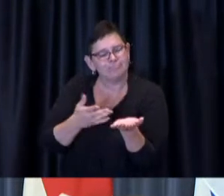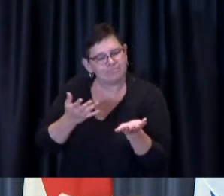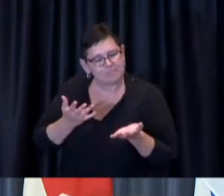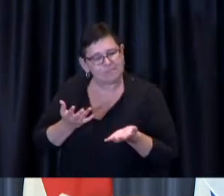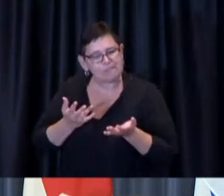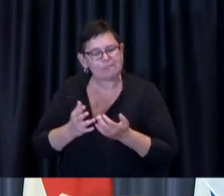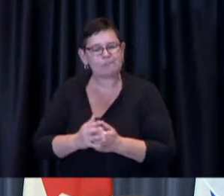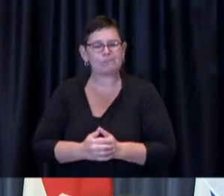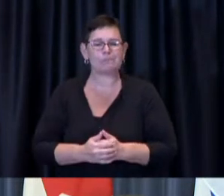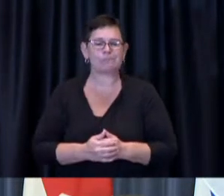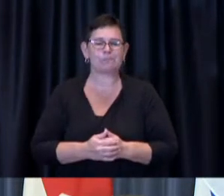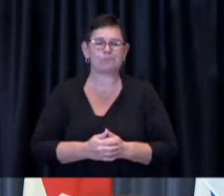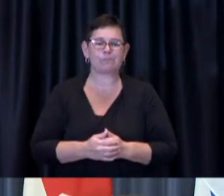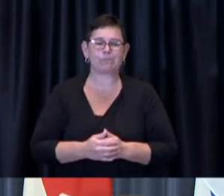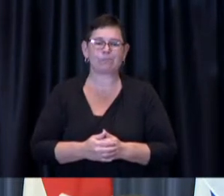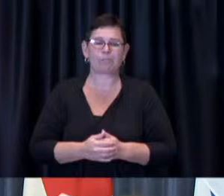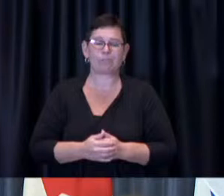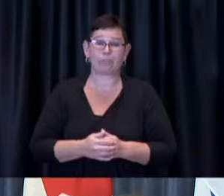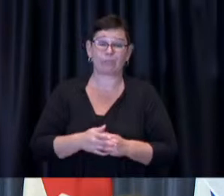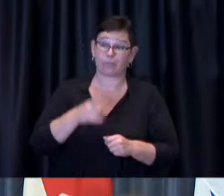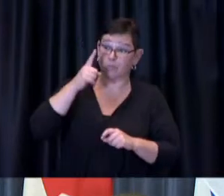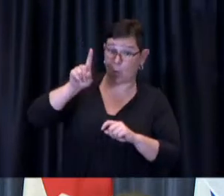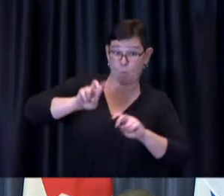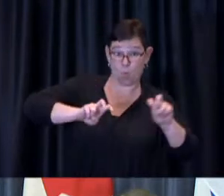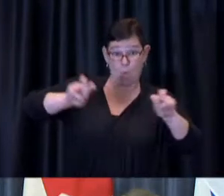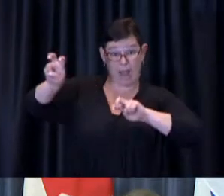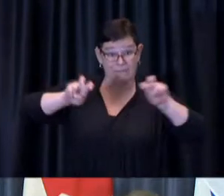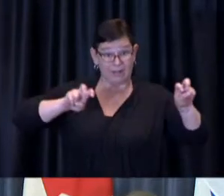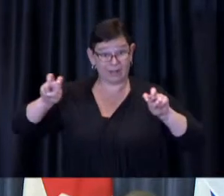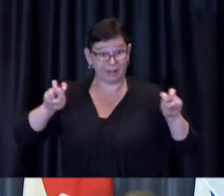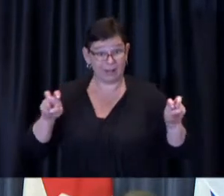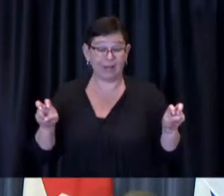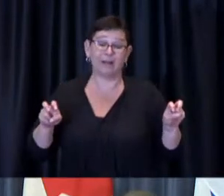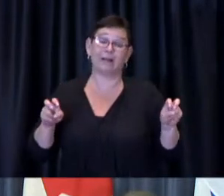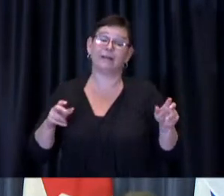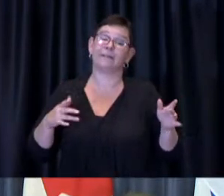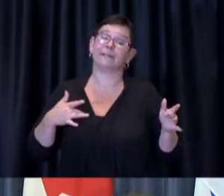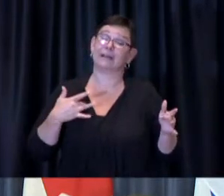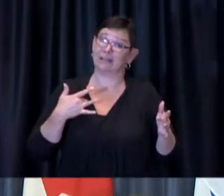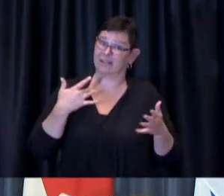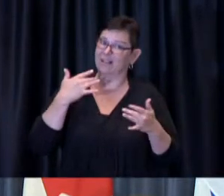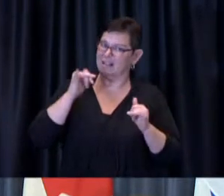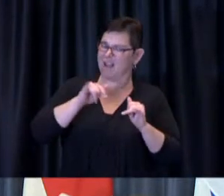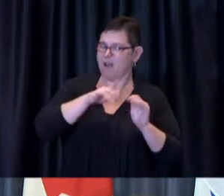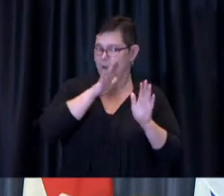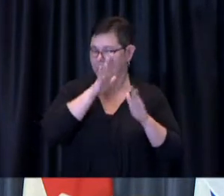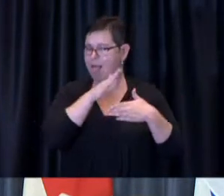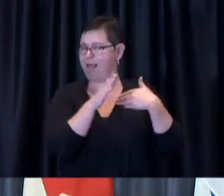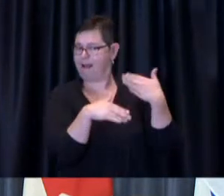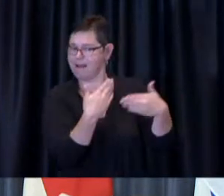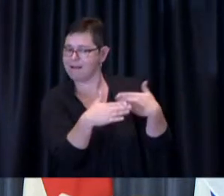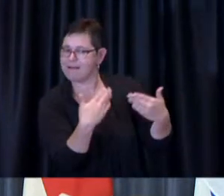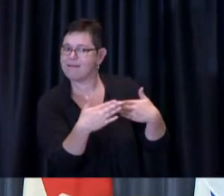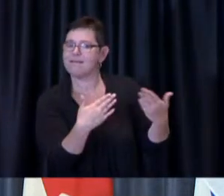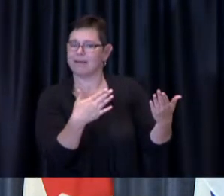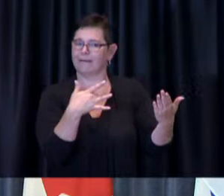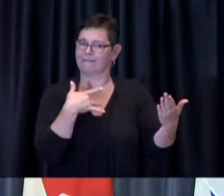um this is something that should progress uh and I think will be of benefit I think people also